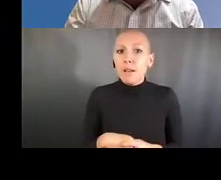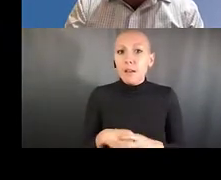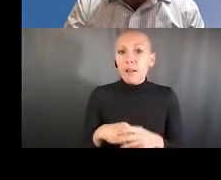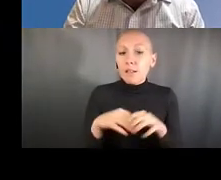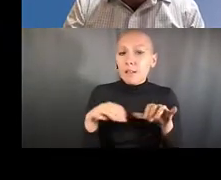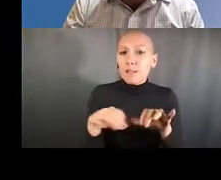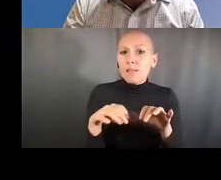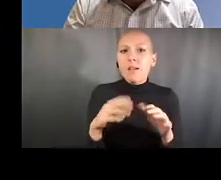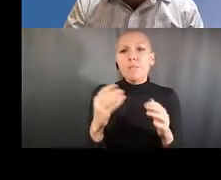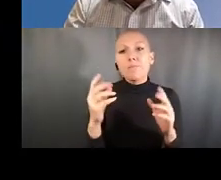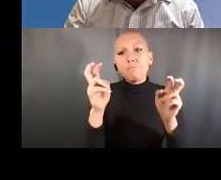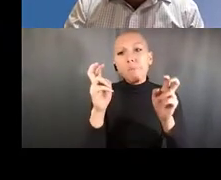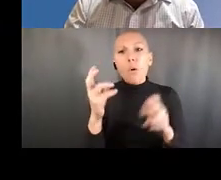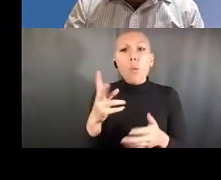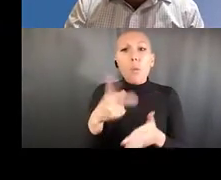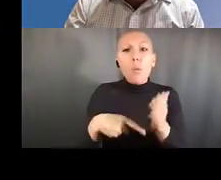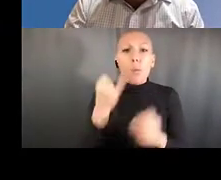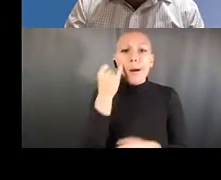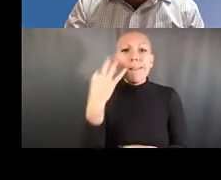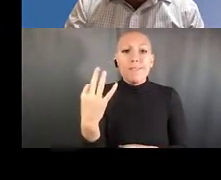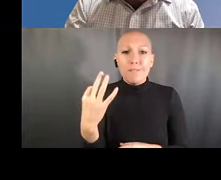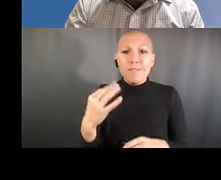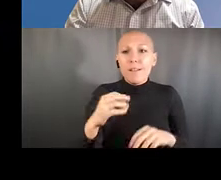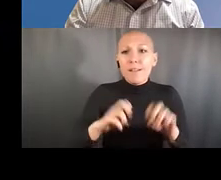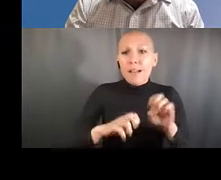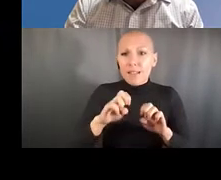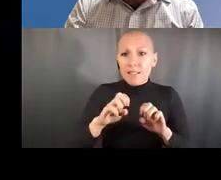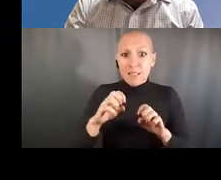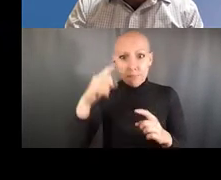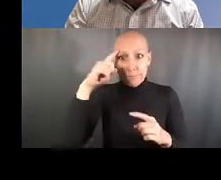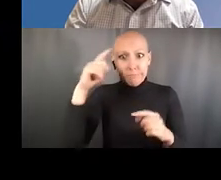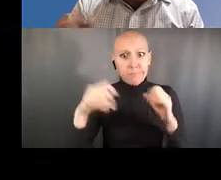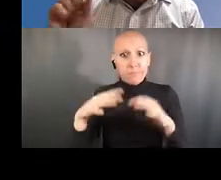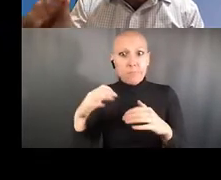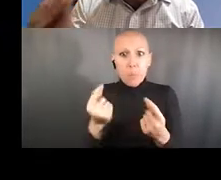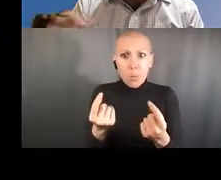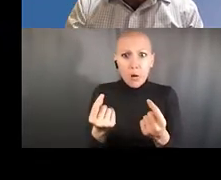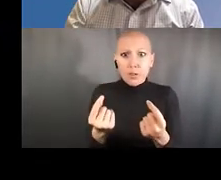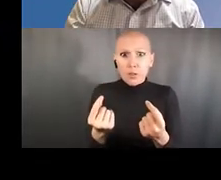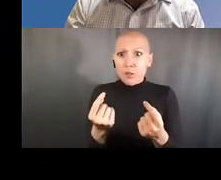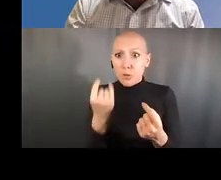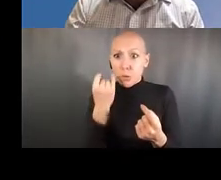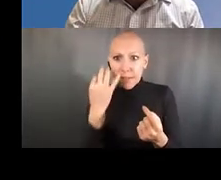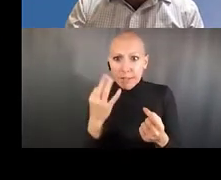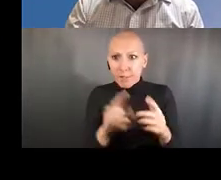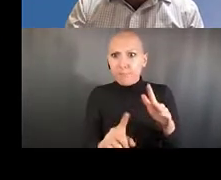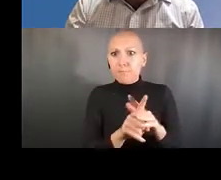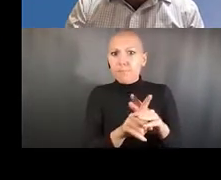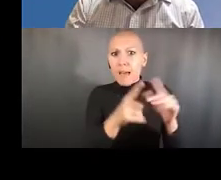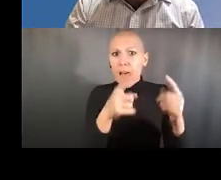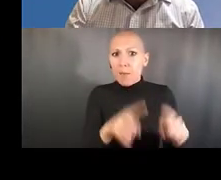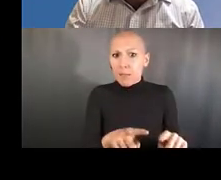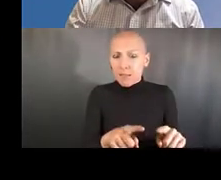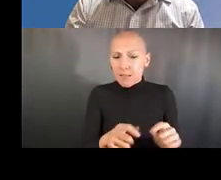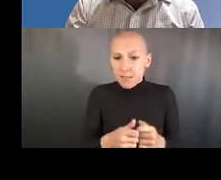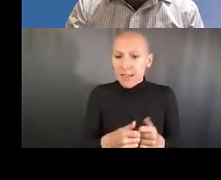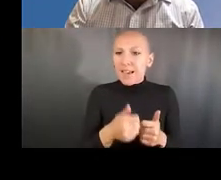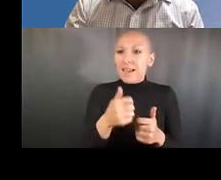I certainly encourage you to hear him. In which he really, I think caught people's attention and gave them something to focus on